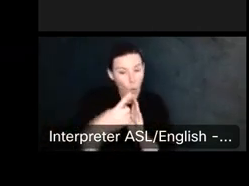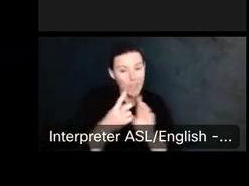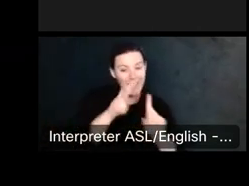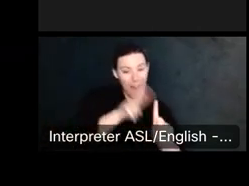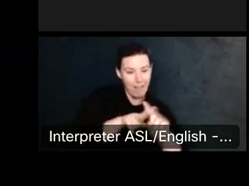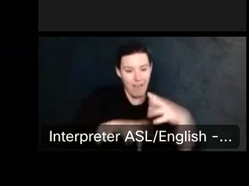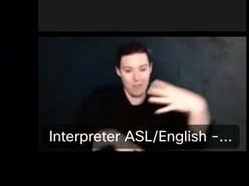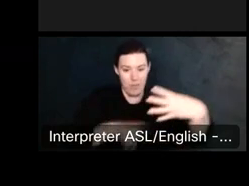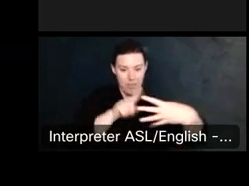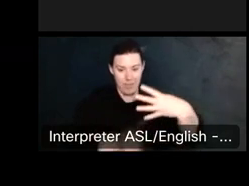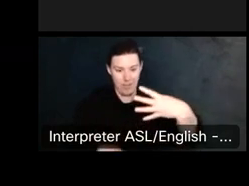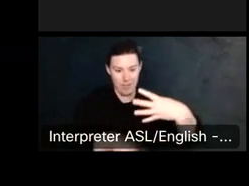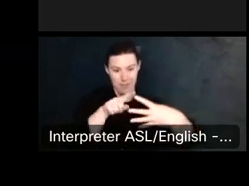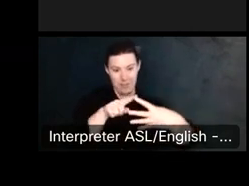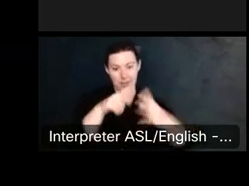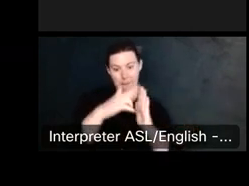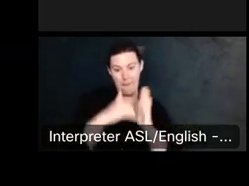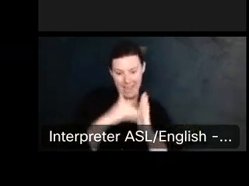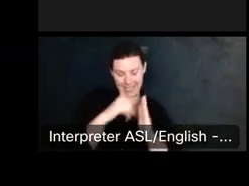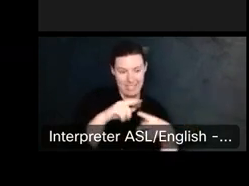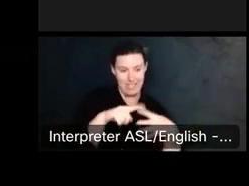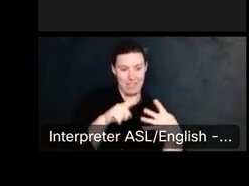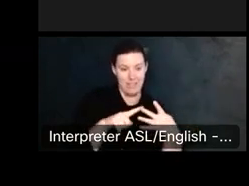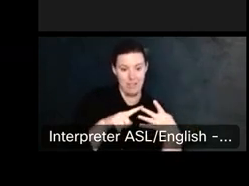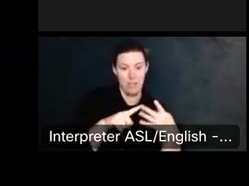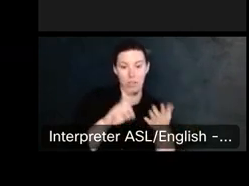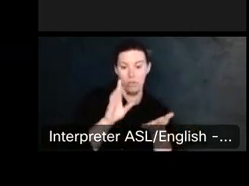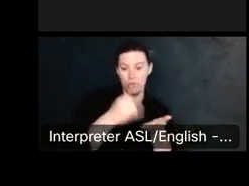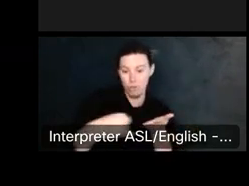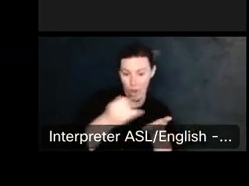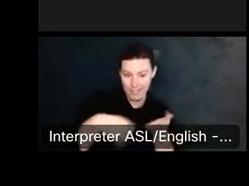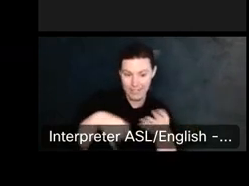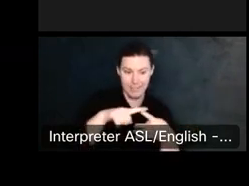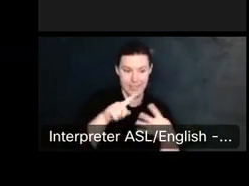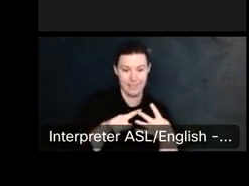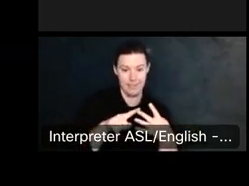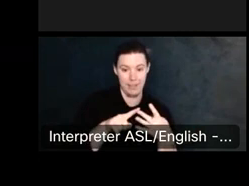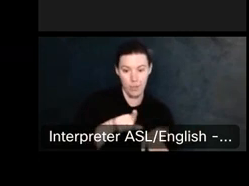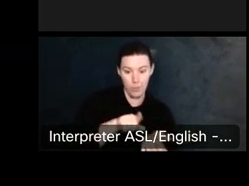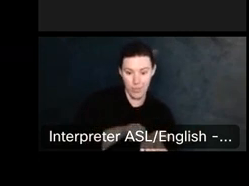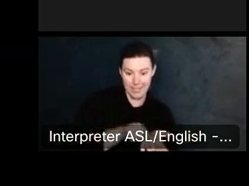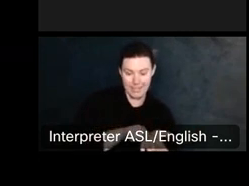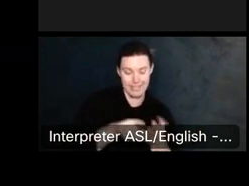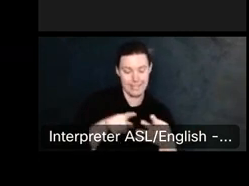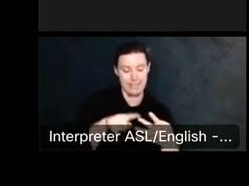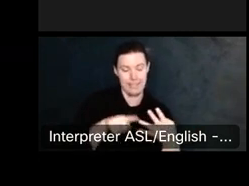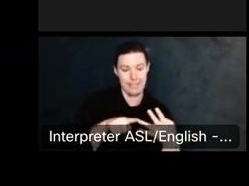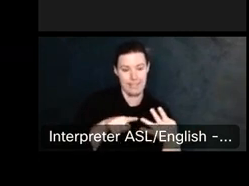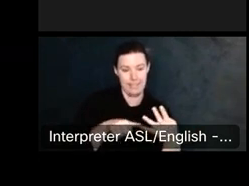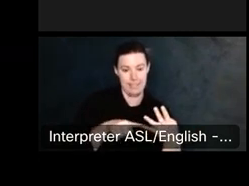That exists in a single copy or limited edition of 200 or fewer signed and consecutively numbered.